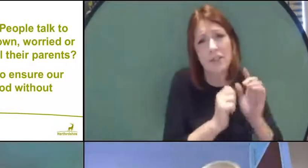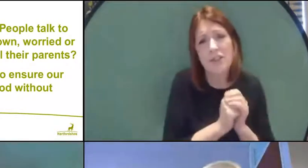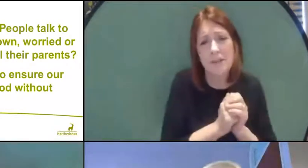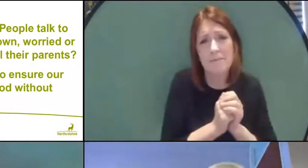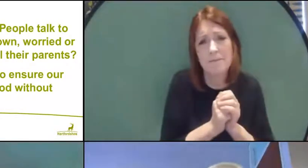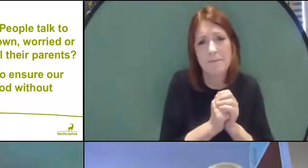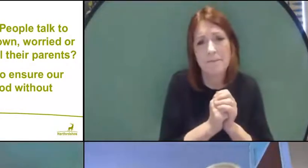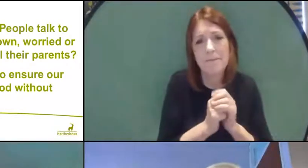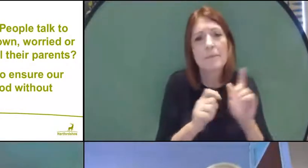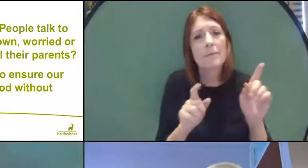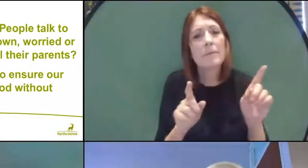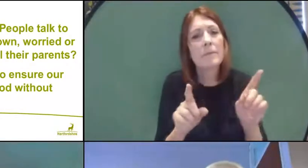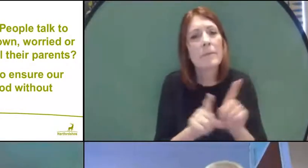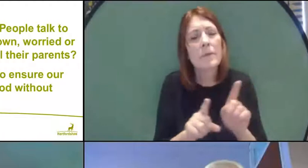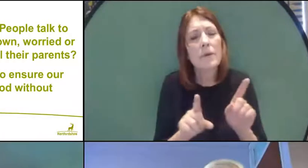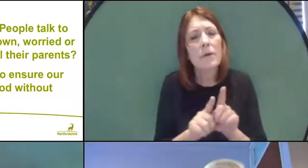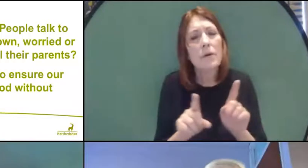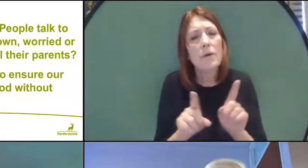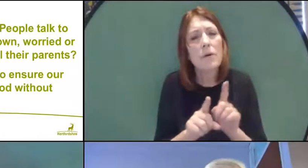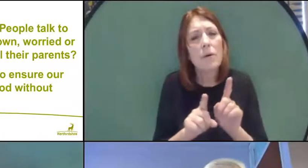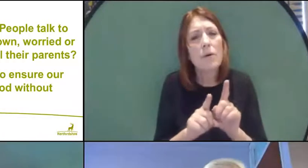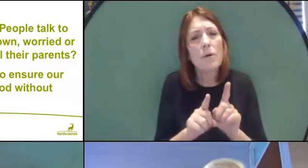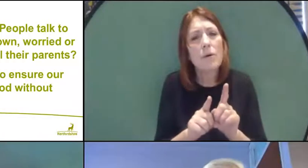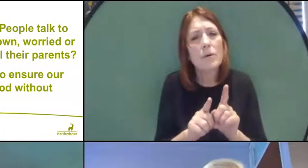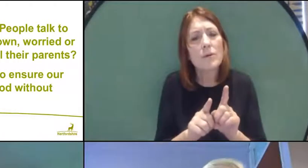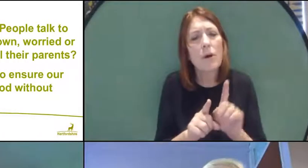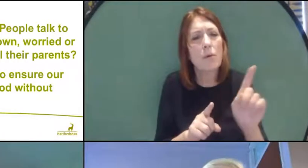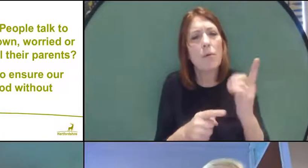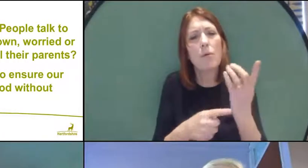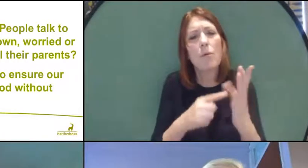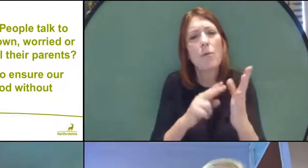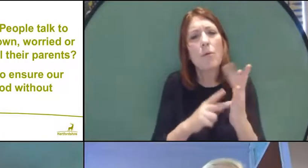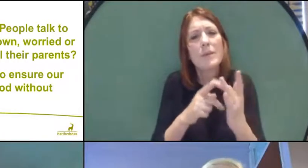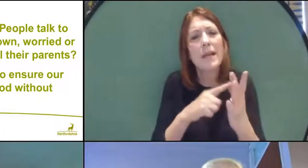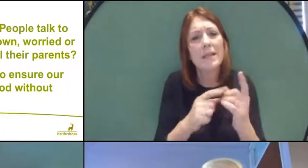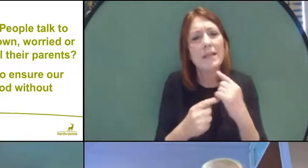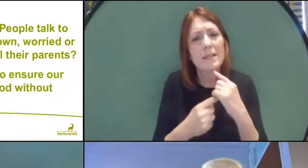which picked up on something that Tania was saying, is that it's actually